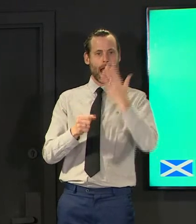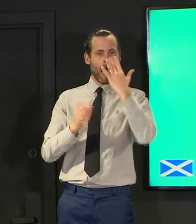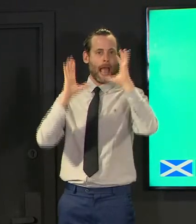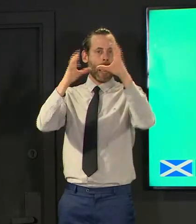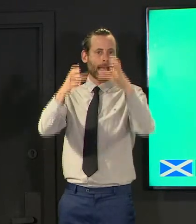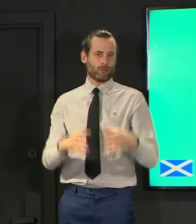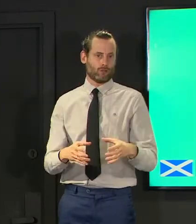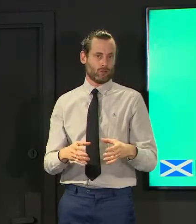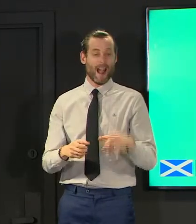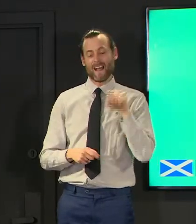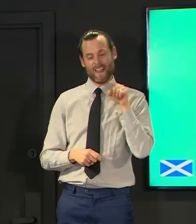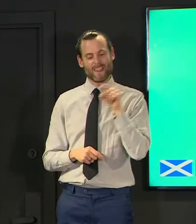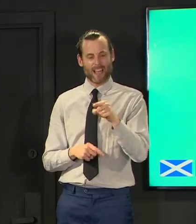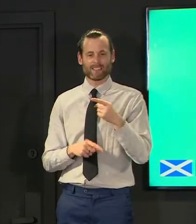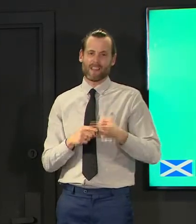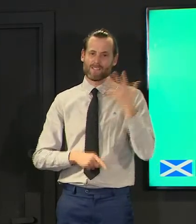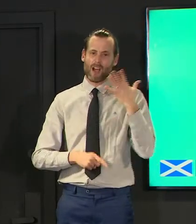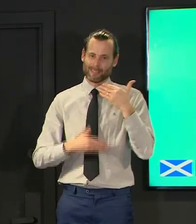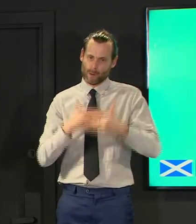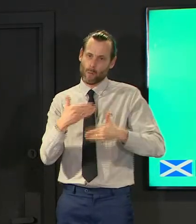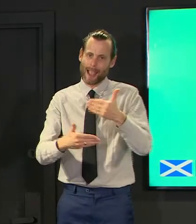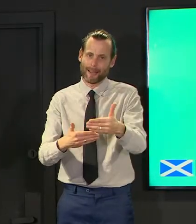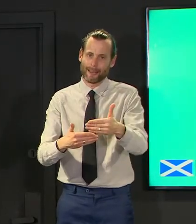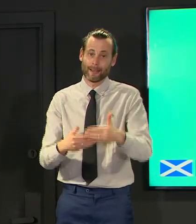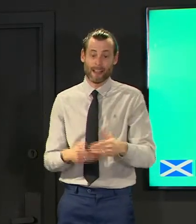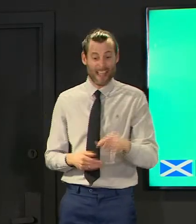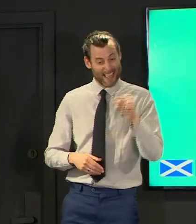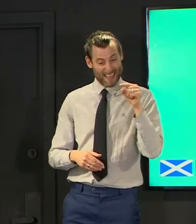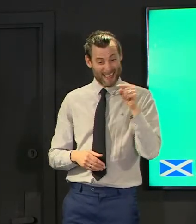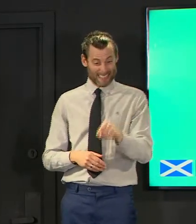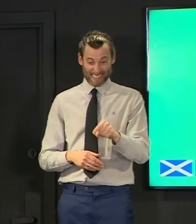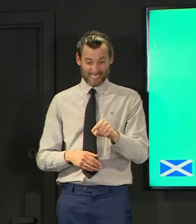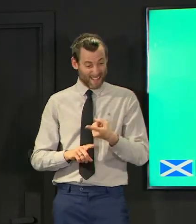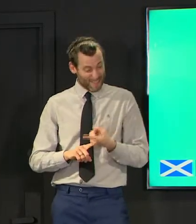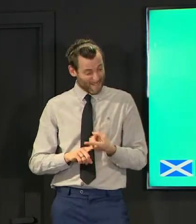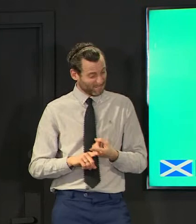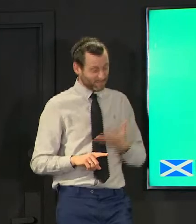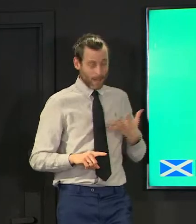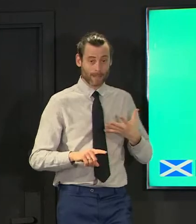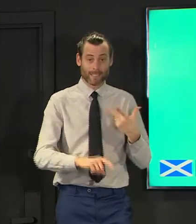is the fastest vaccination program the uk has ever seen and the second fastest in the world